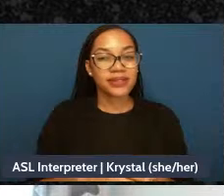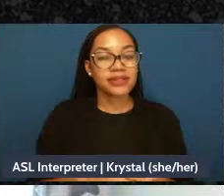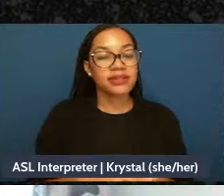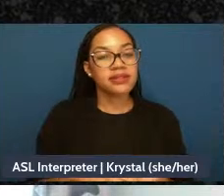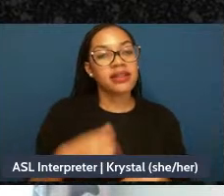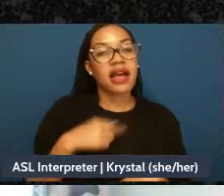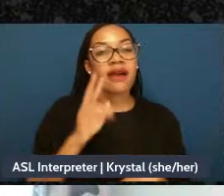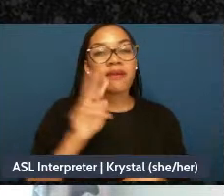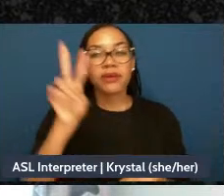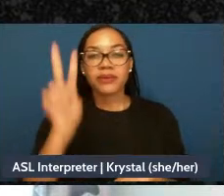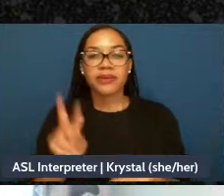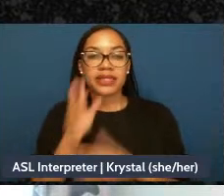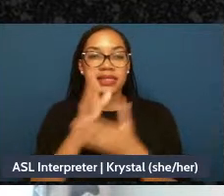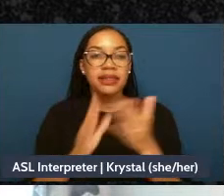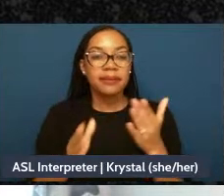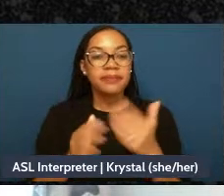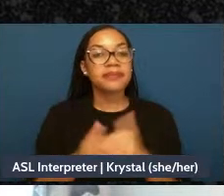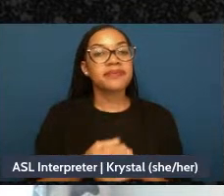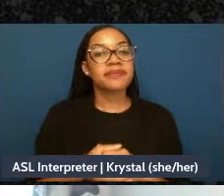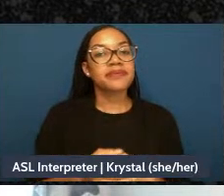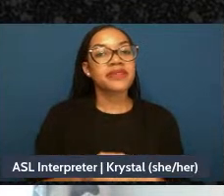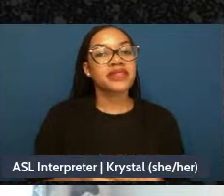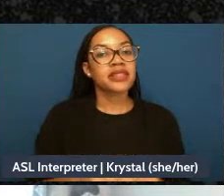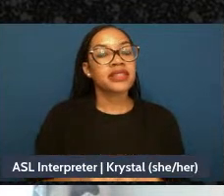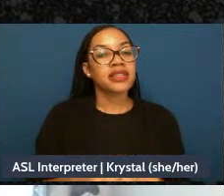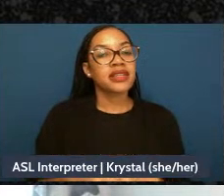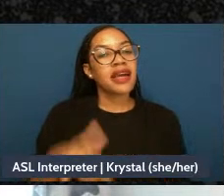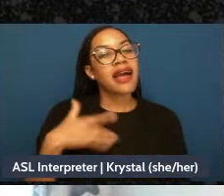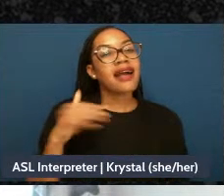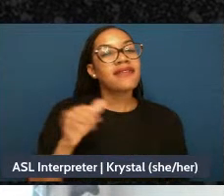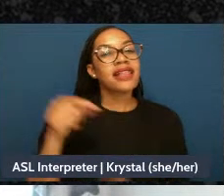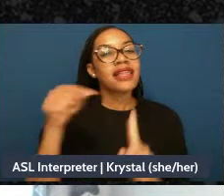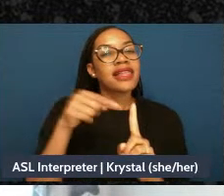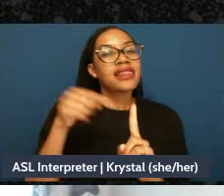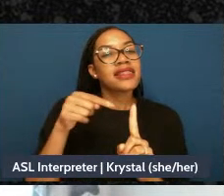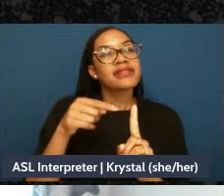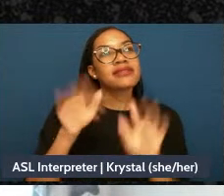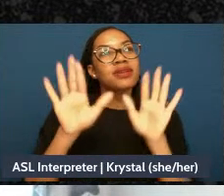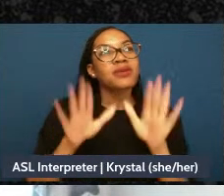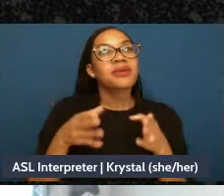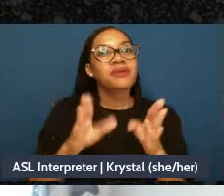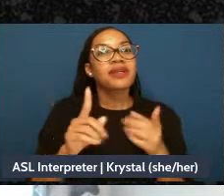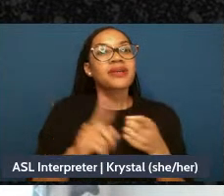them out together, and I think that this exercise is a great way to be and play with each other.